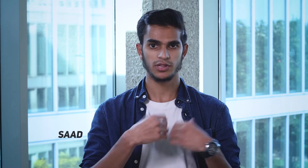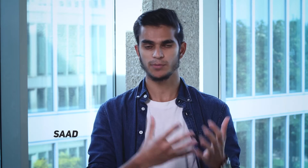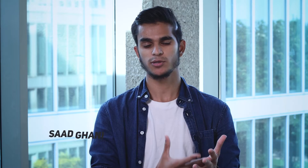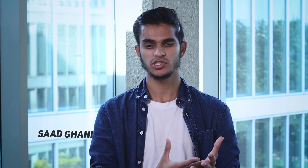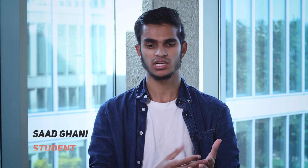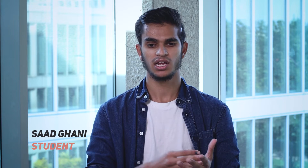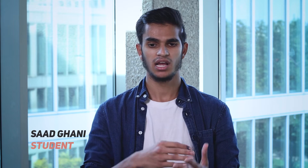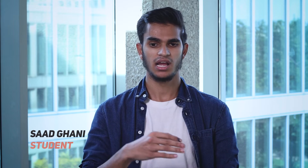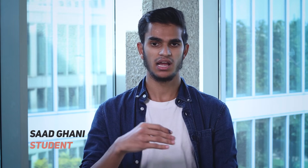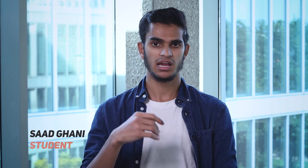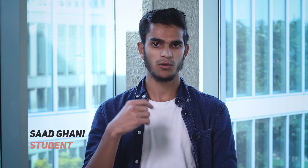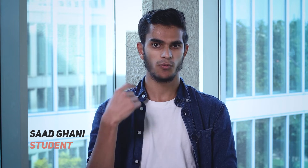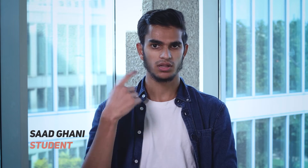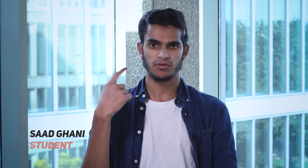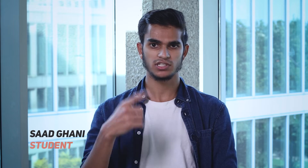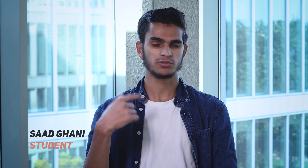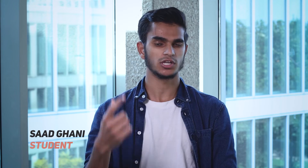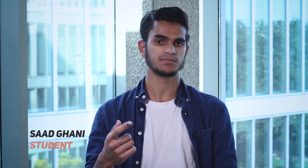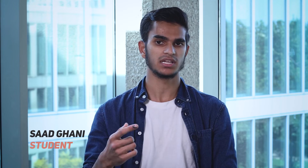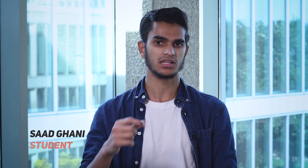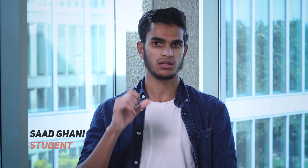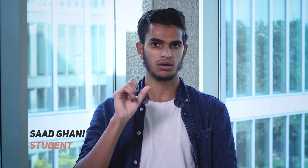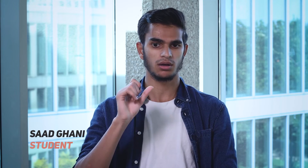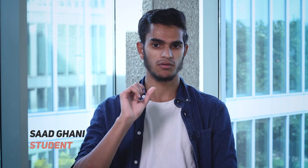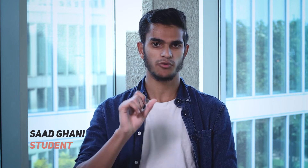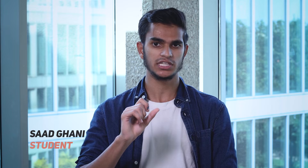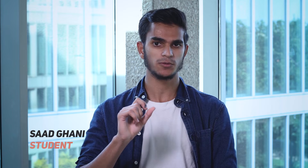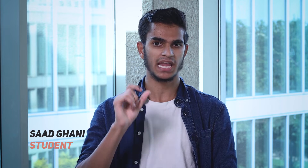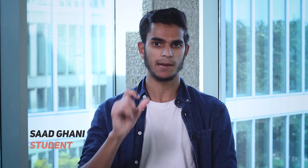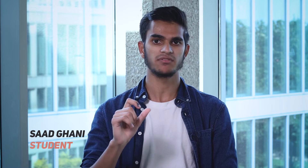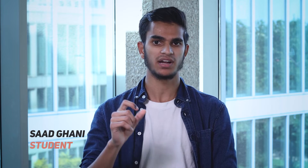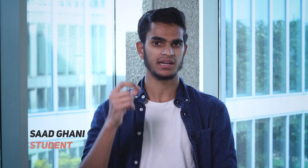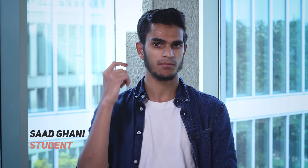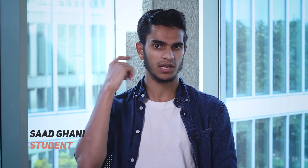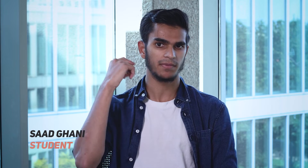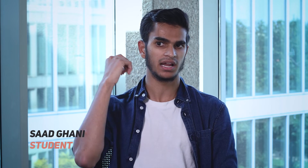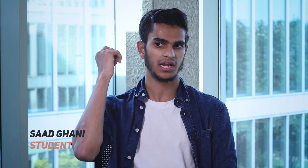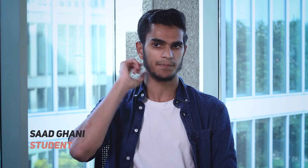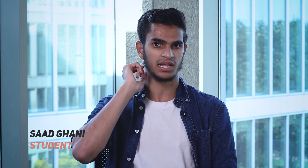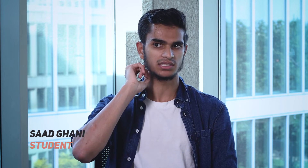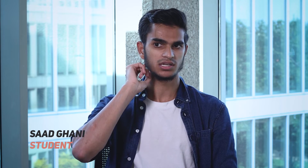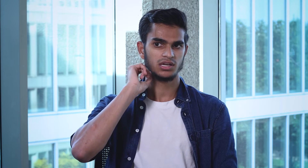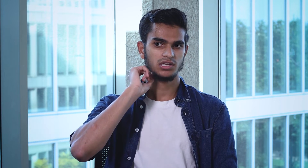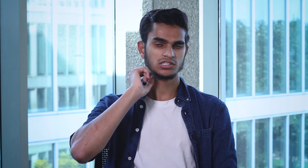With their permission, and when the professor starts speaking, the voice will be amplified in my implant.